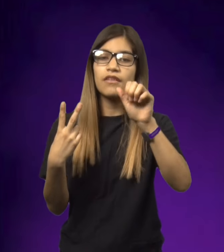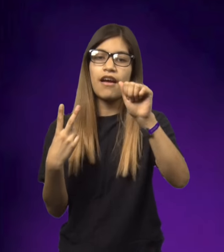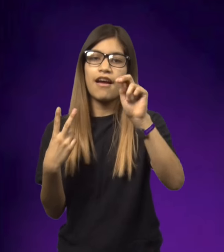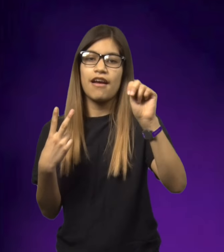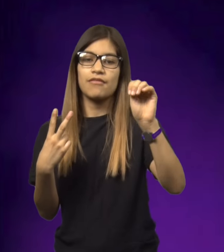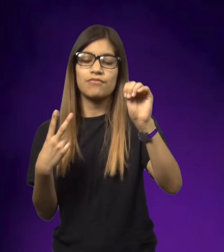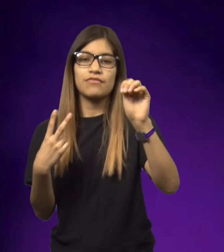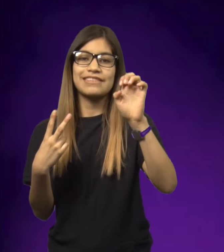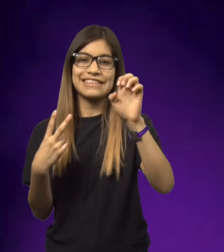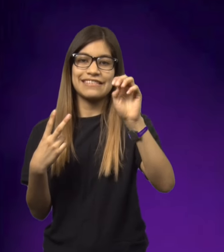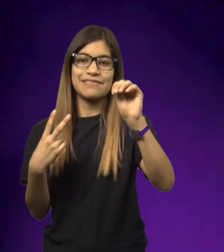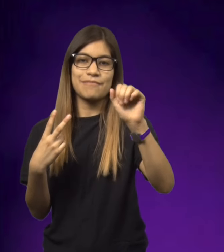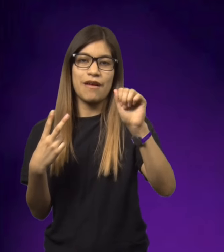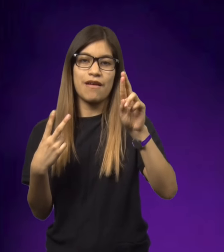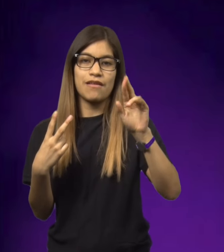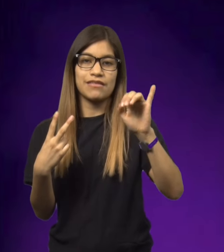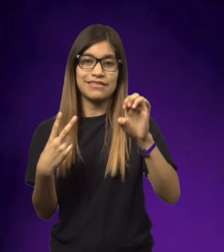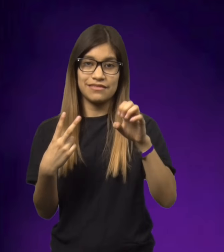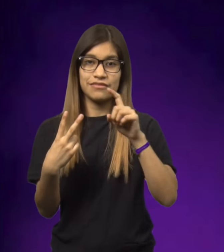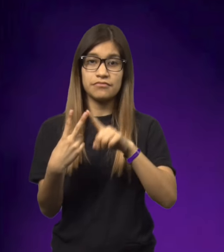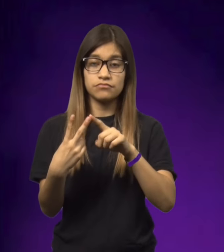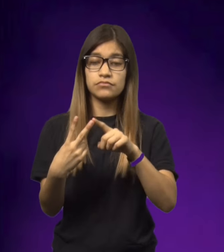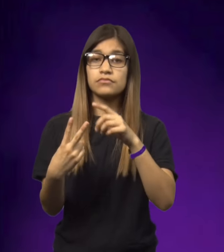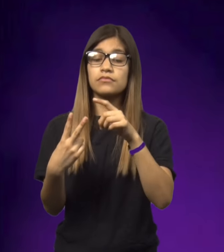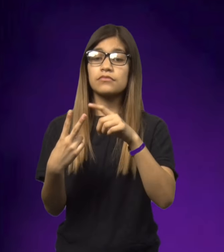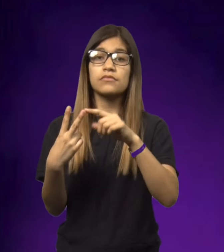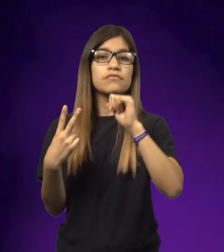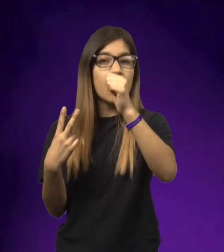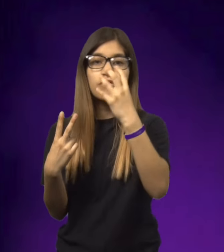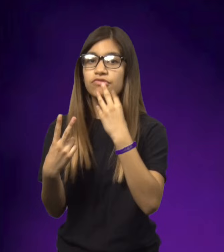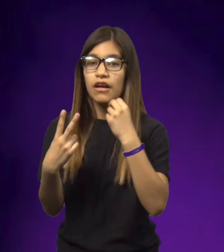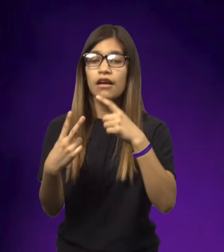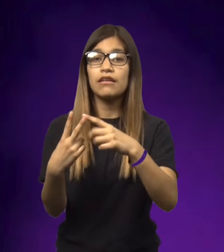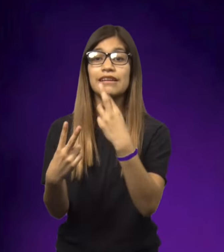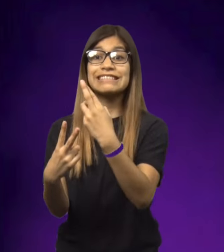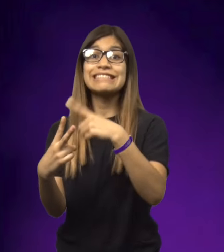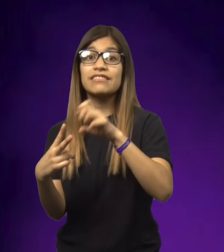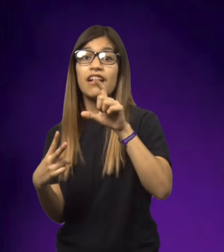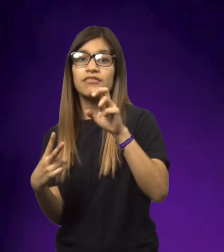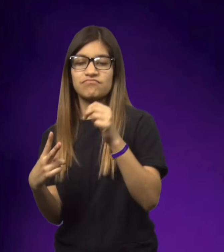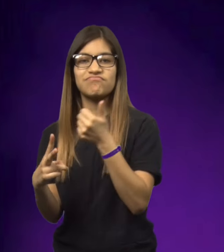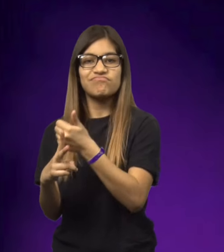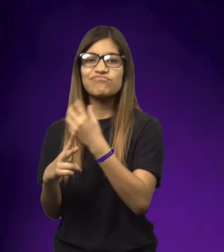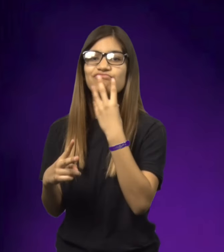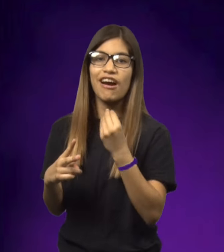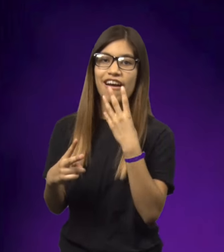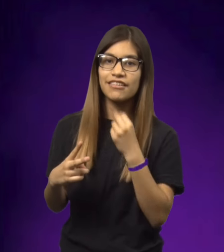This took place during World War II. One character, whose name is Annemarie, she is not Jewish.